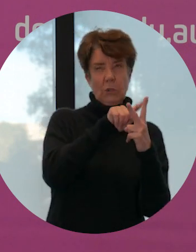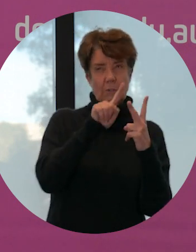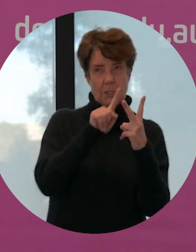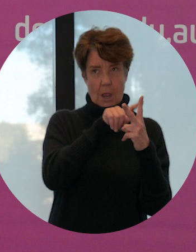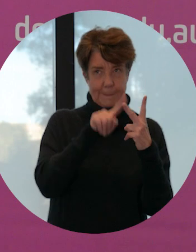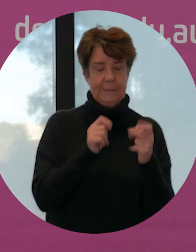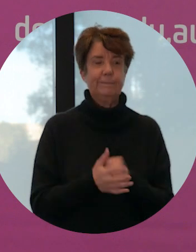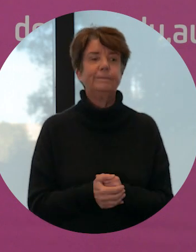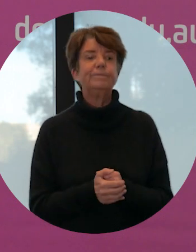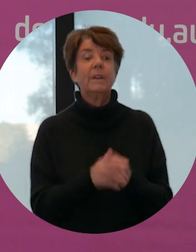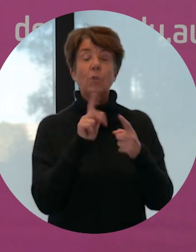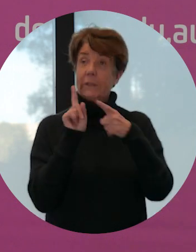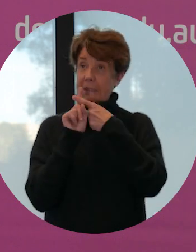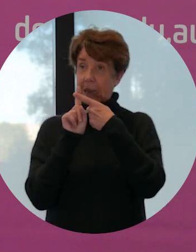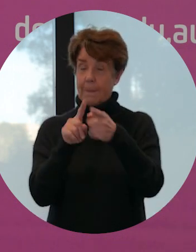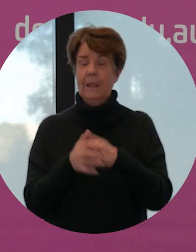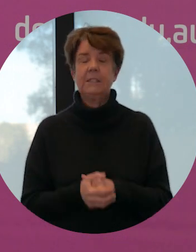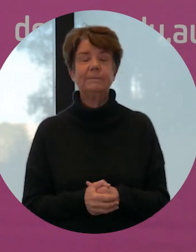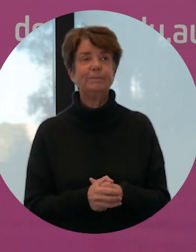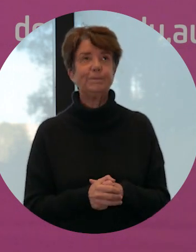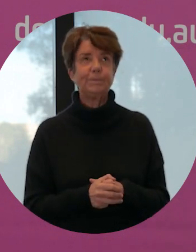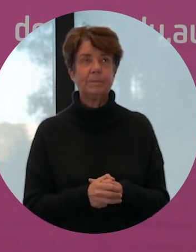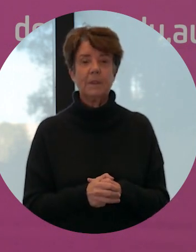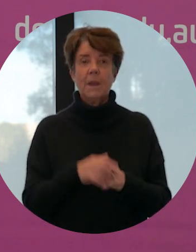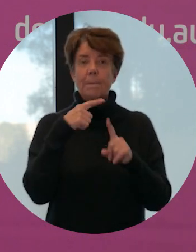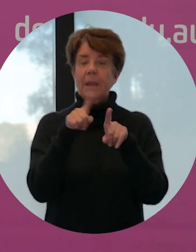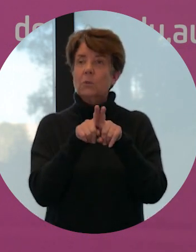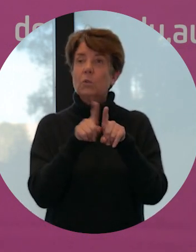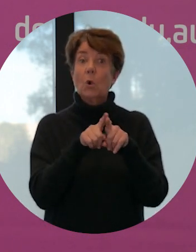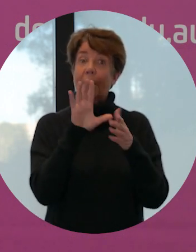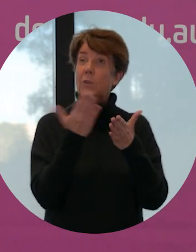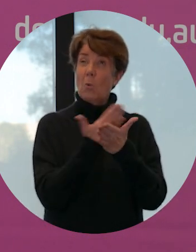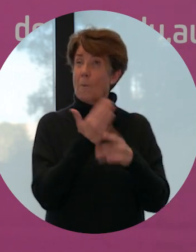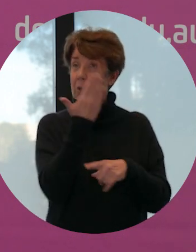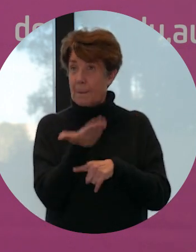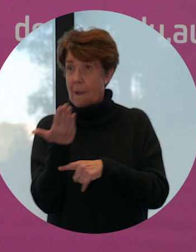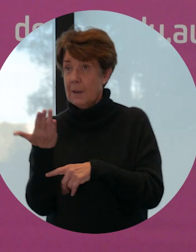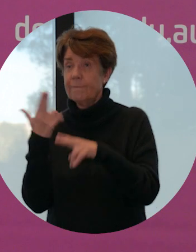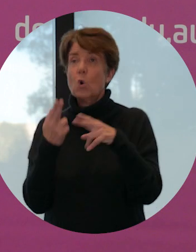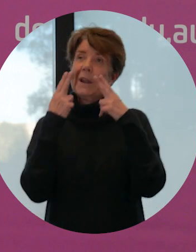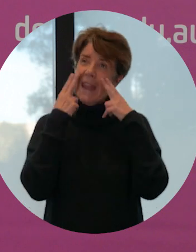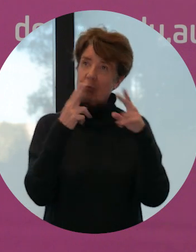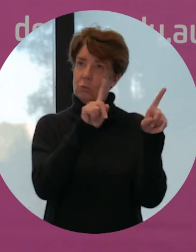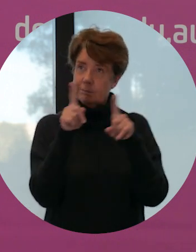for sustainability reasons, but also due to the growing demand for natural products.